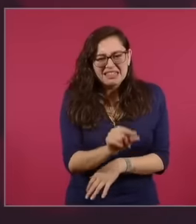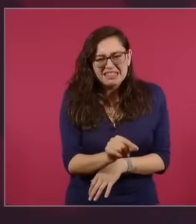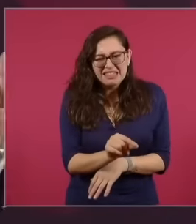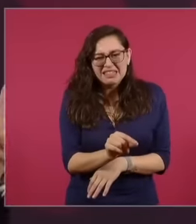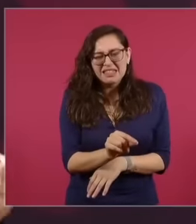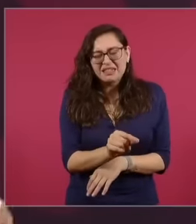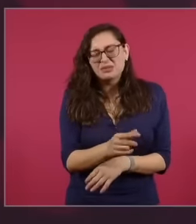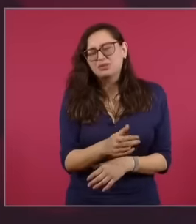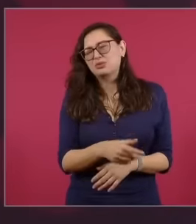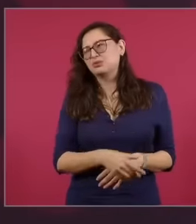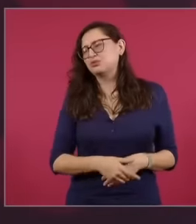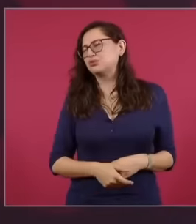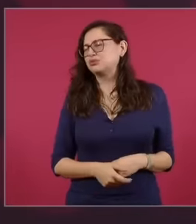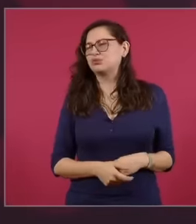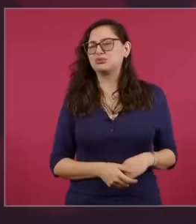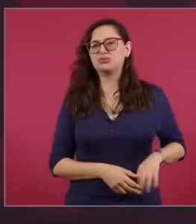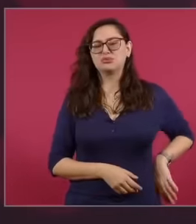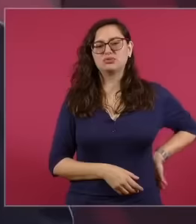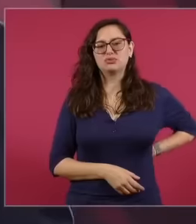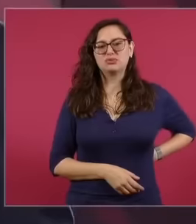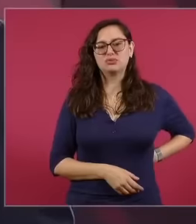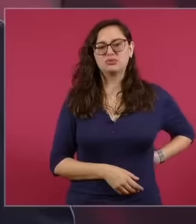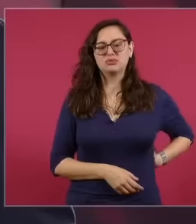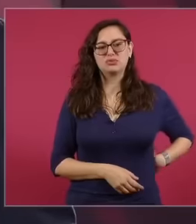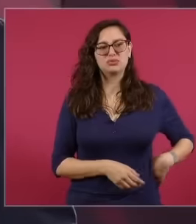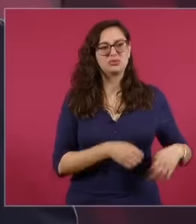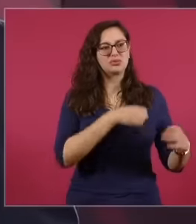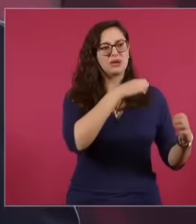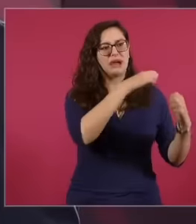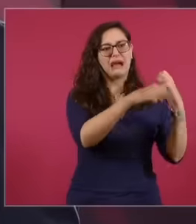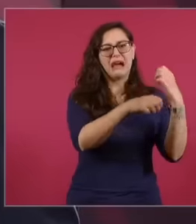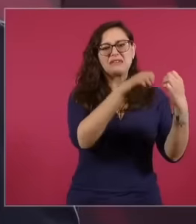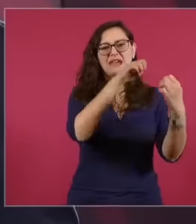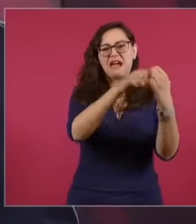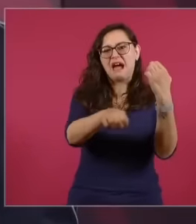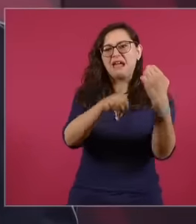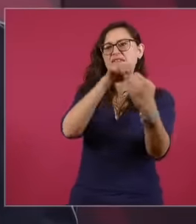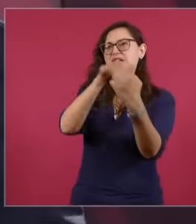did they deceive this Radio station for so long and the